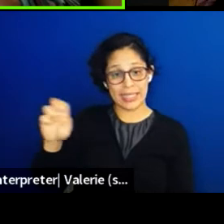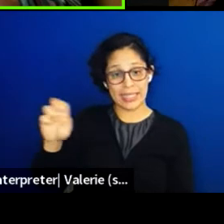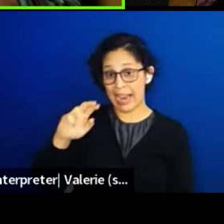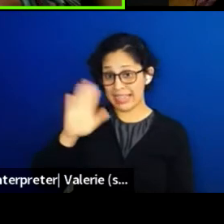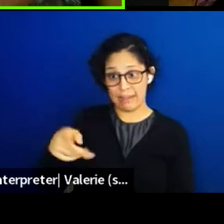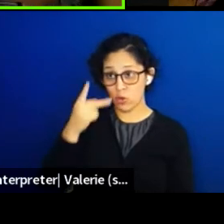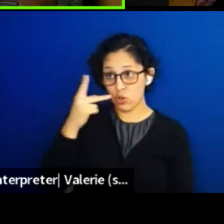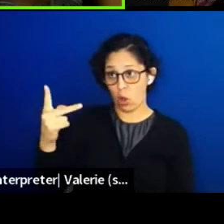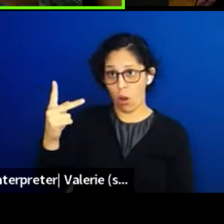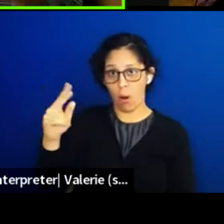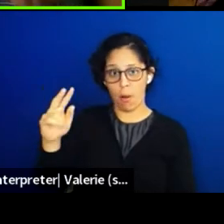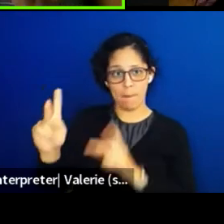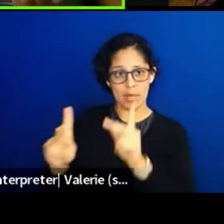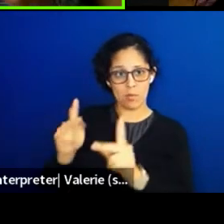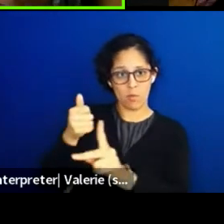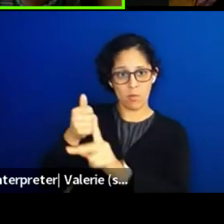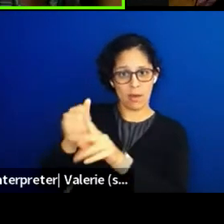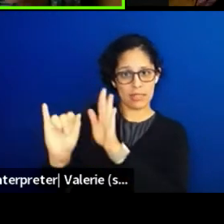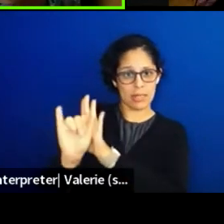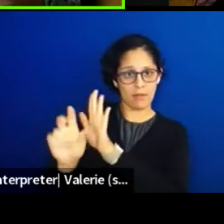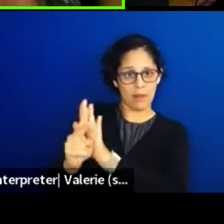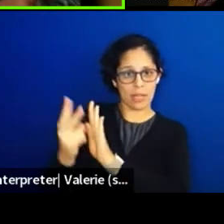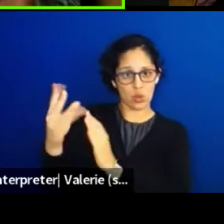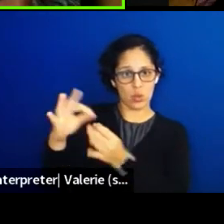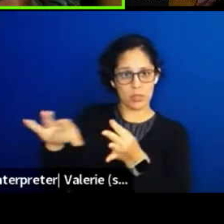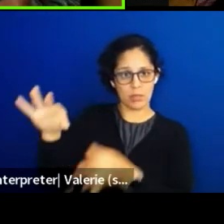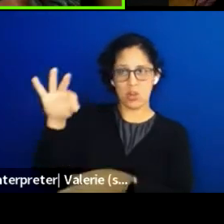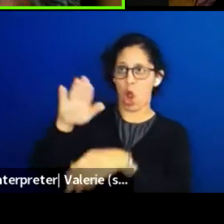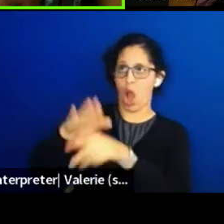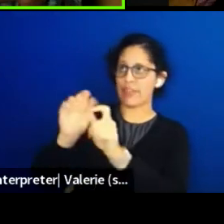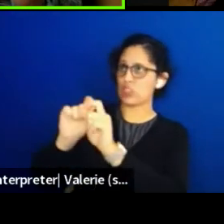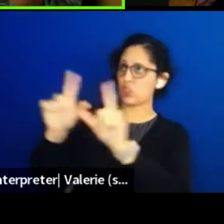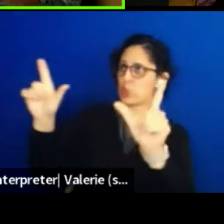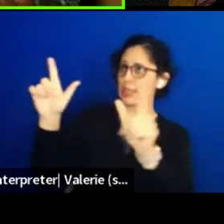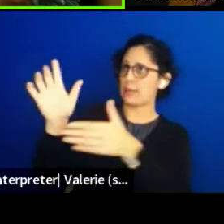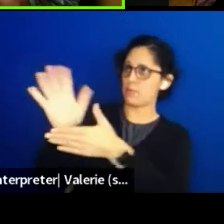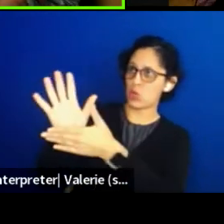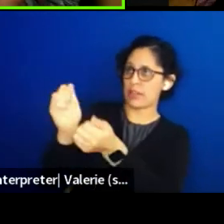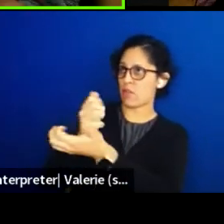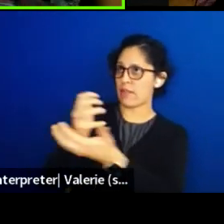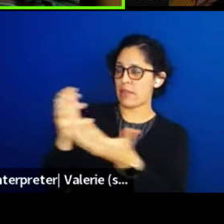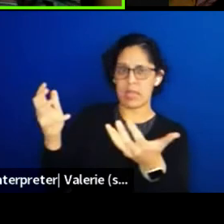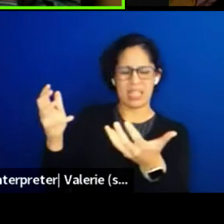So when we have the diversity of people on the stage or on screen, I think that that inspires us to stand up